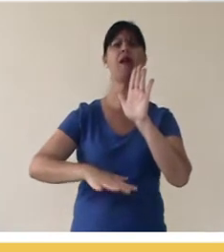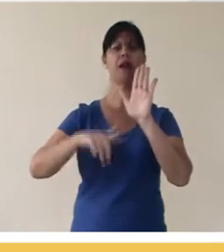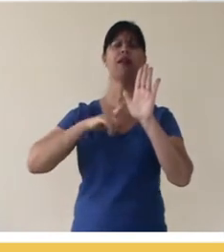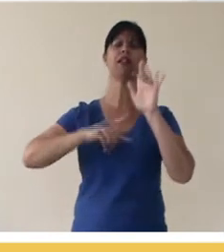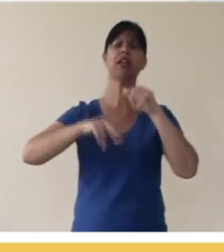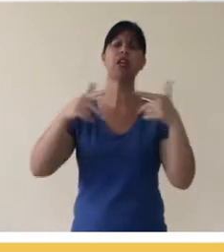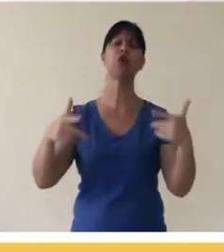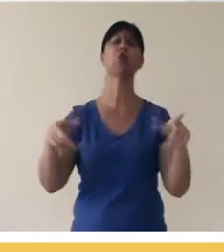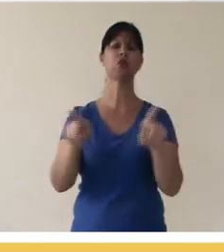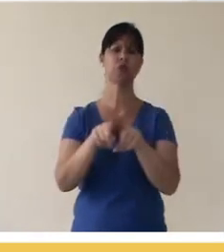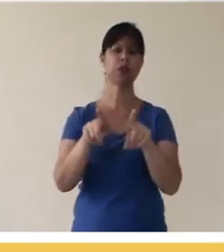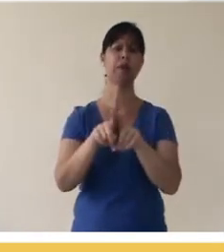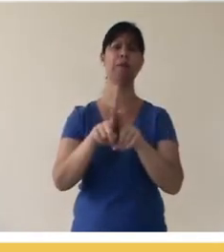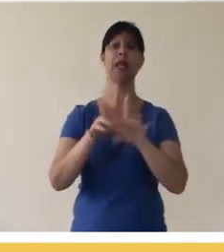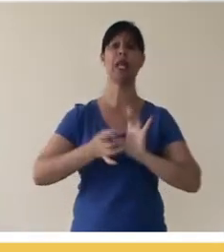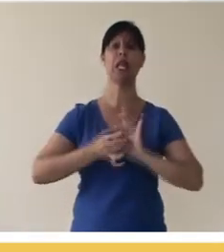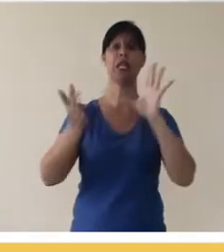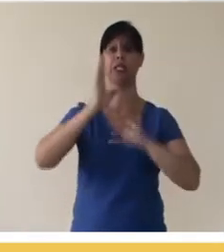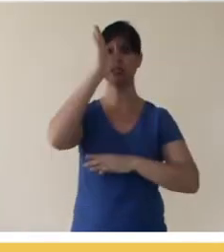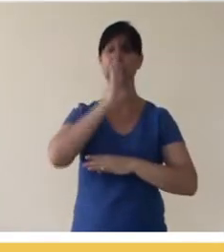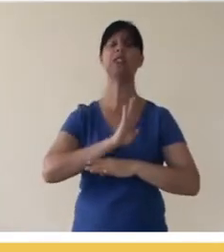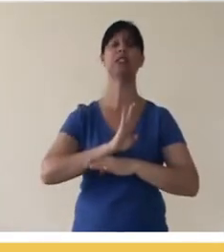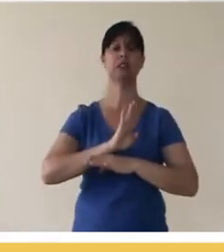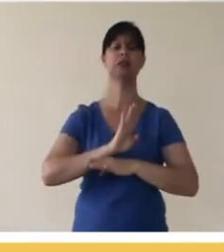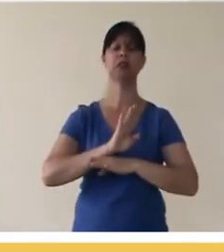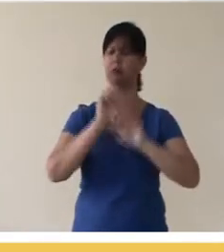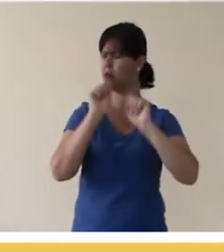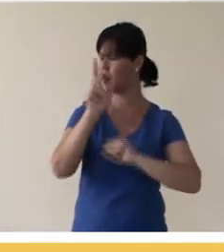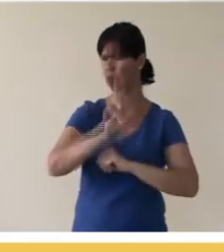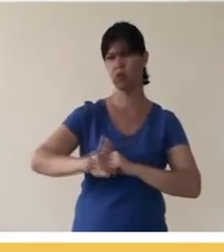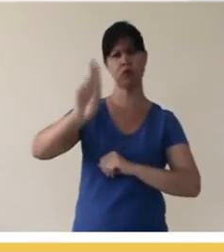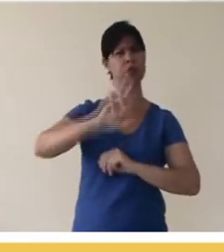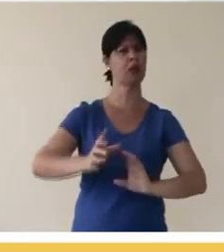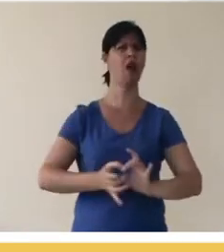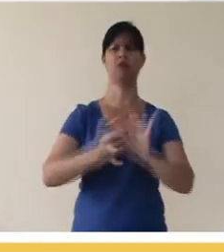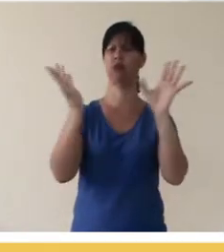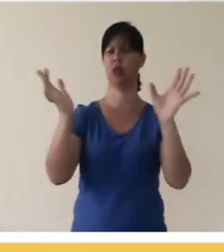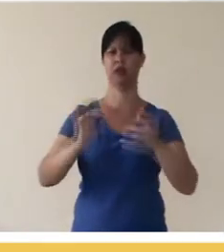resources with free or public domain licenses.